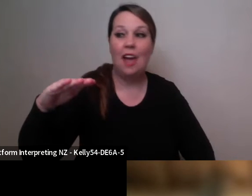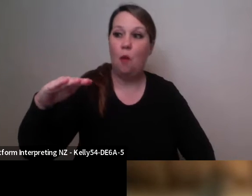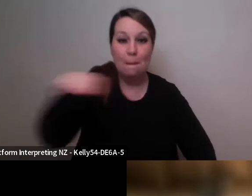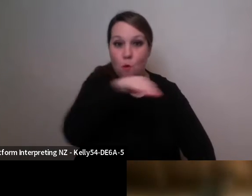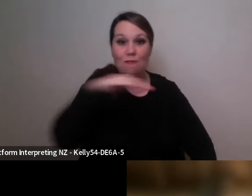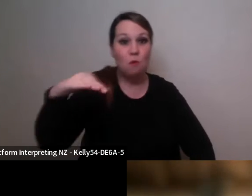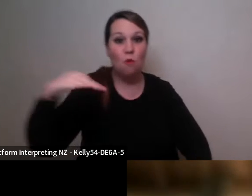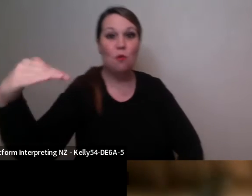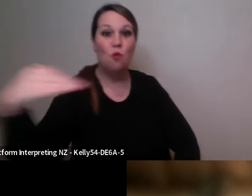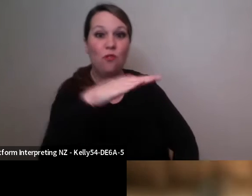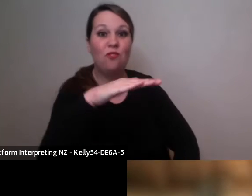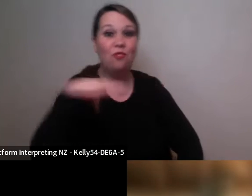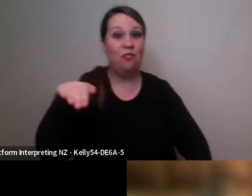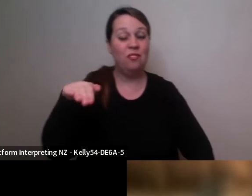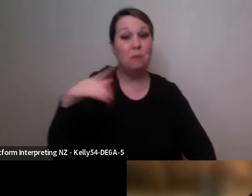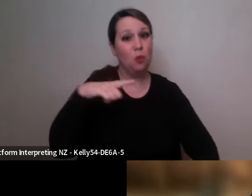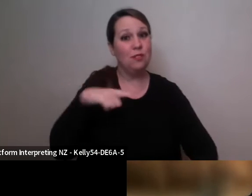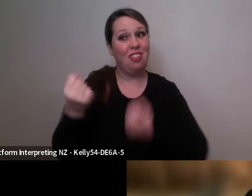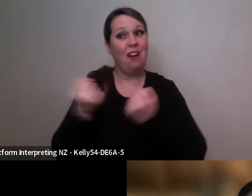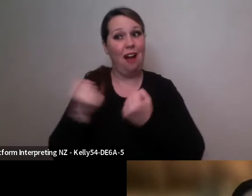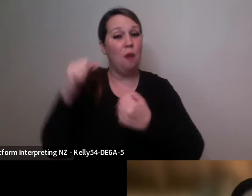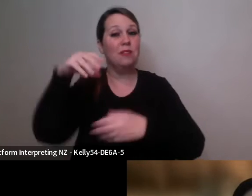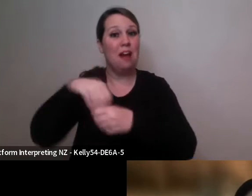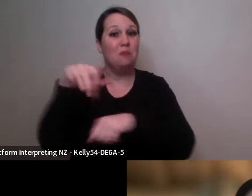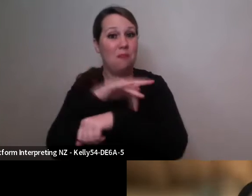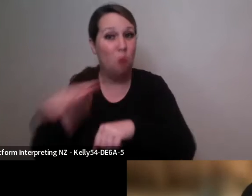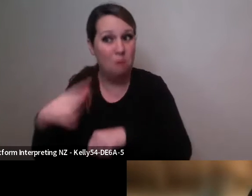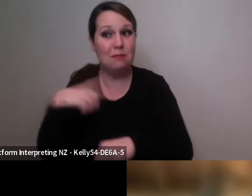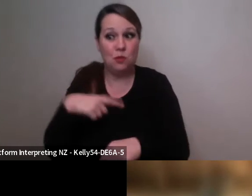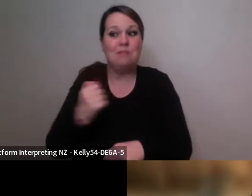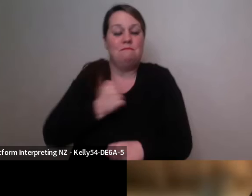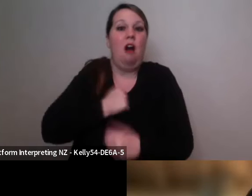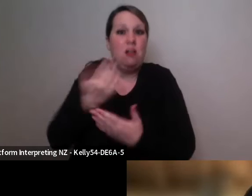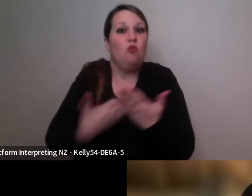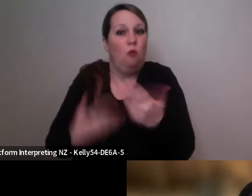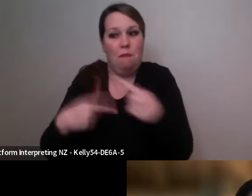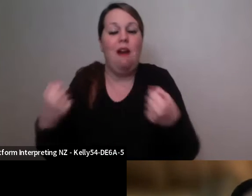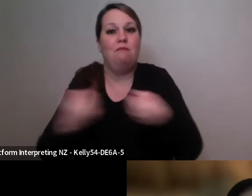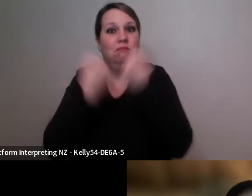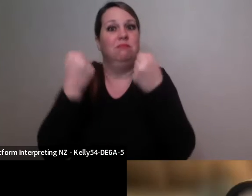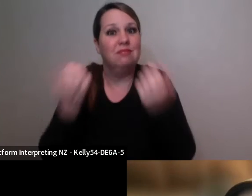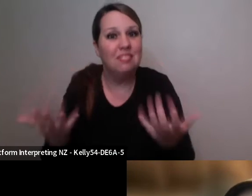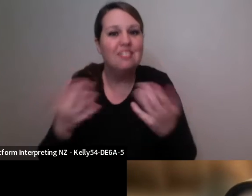objects and and different um environments so that was really fascinating to explore what we could